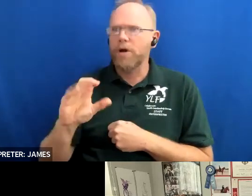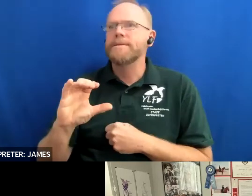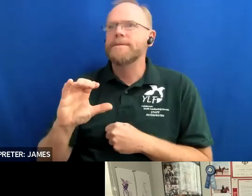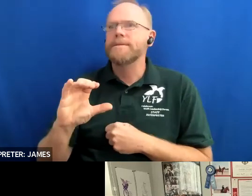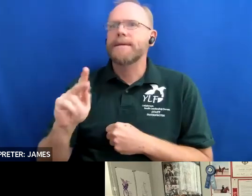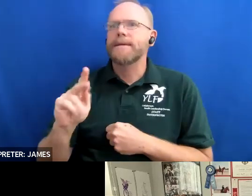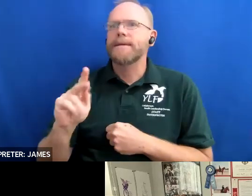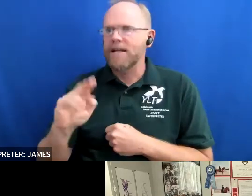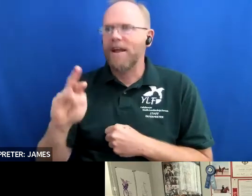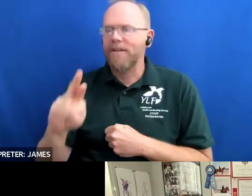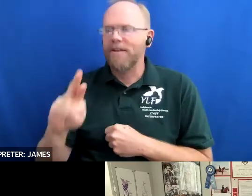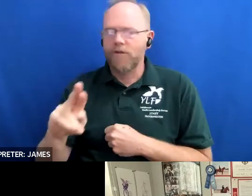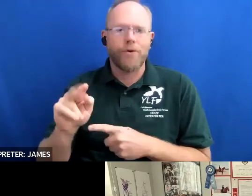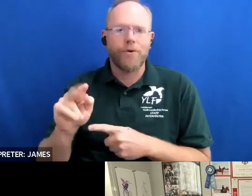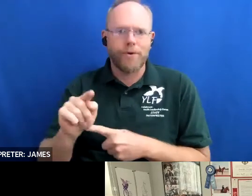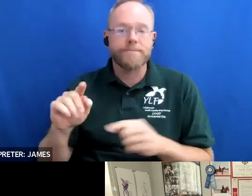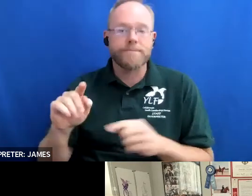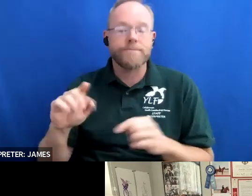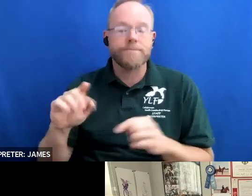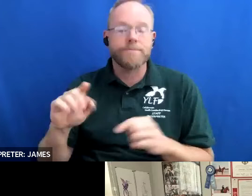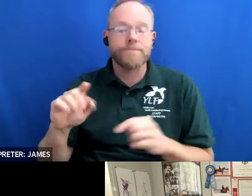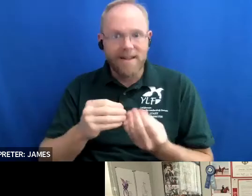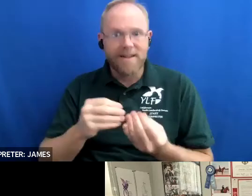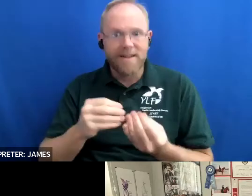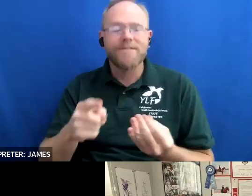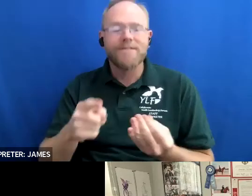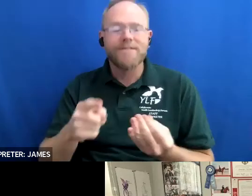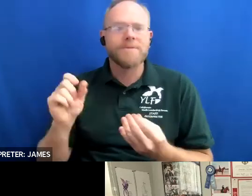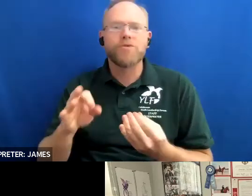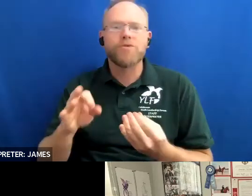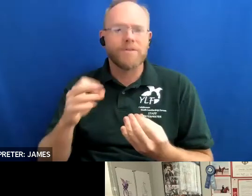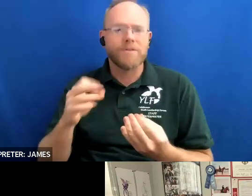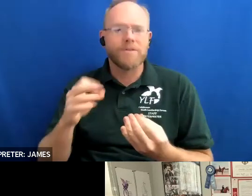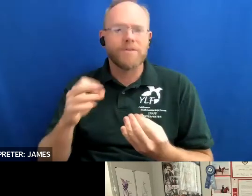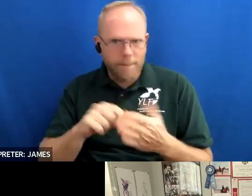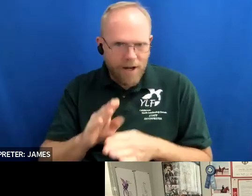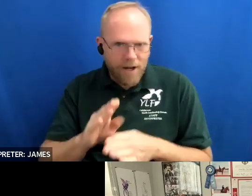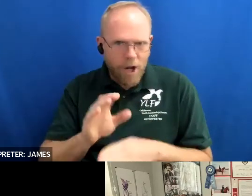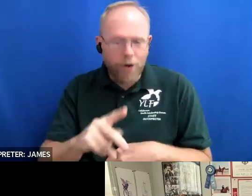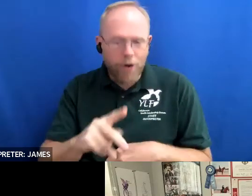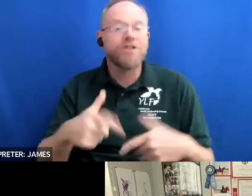sam.gov certified business owner she currently lives in colorado with her service dog maya